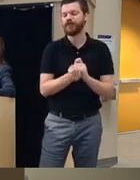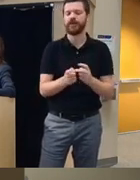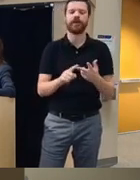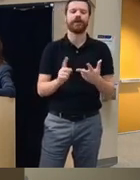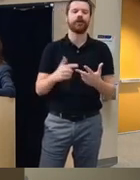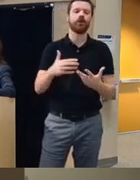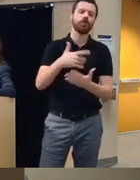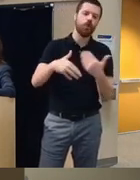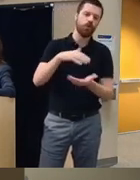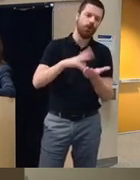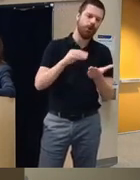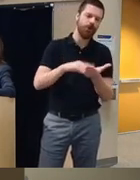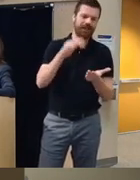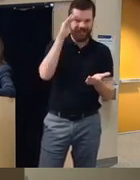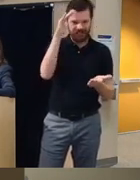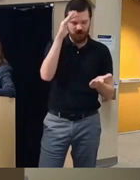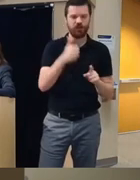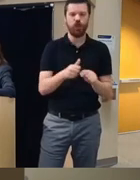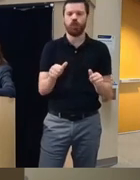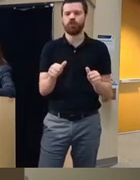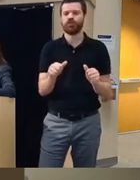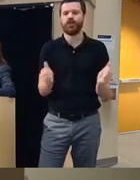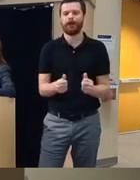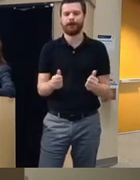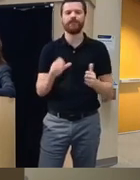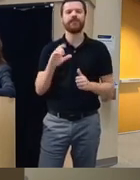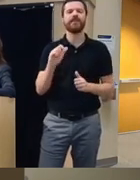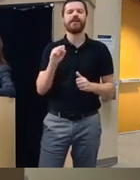theory shaping the behavioral change and classical conditioning trying to understand